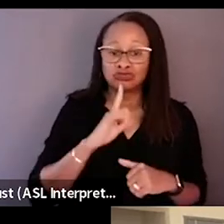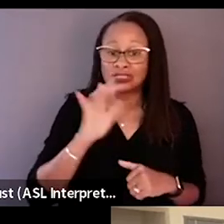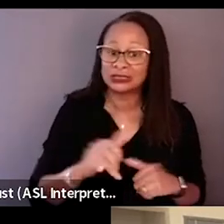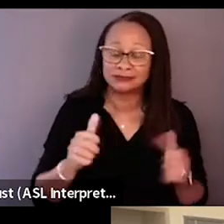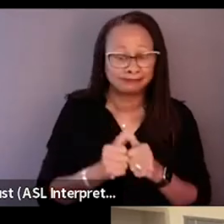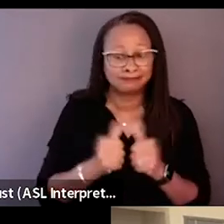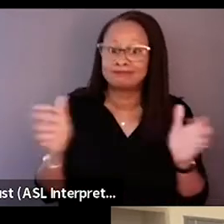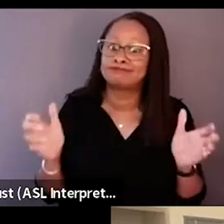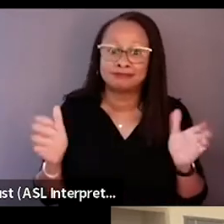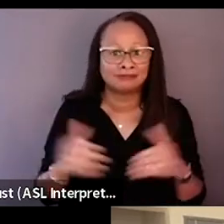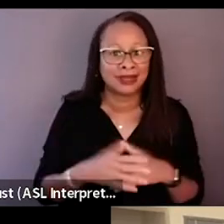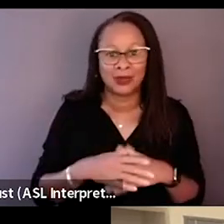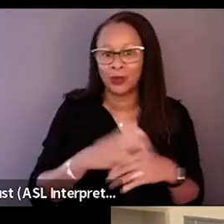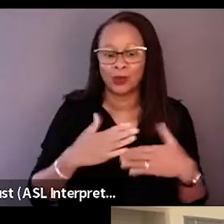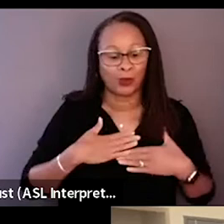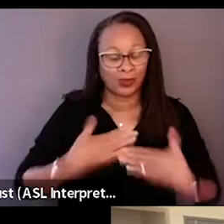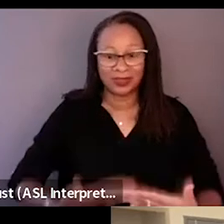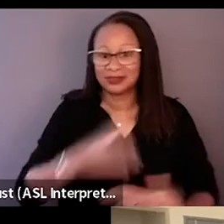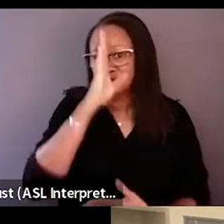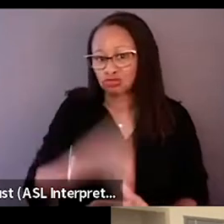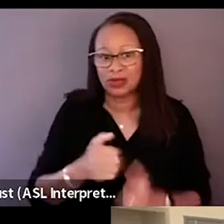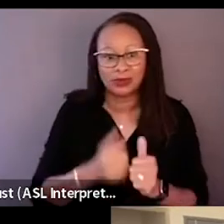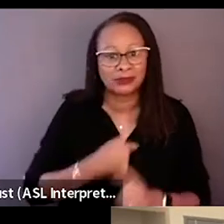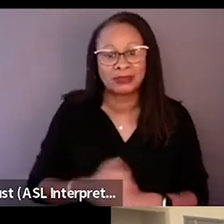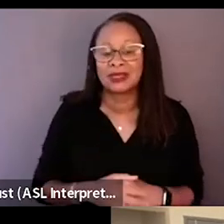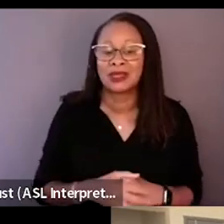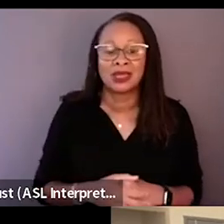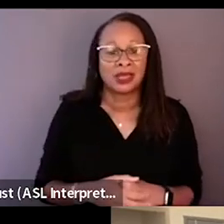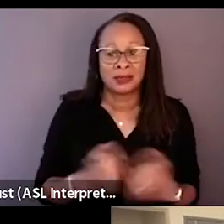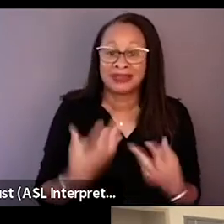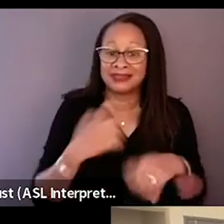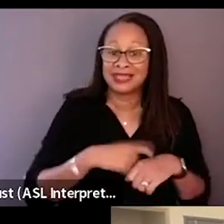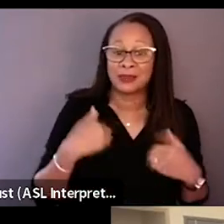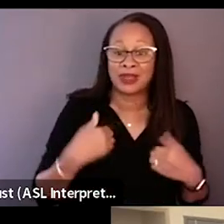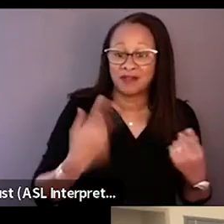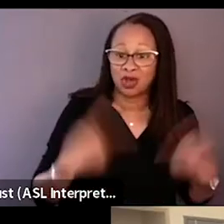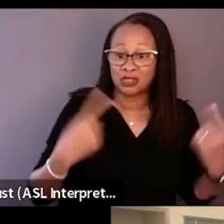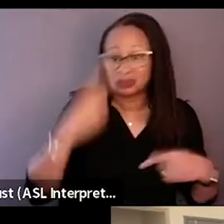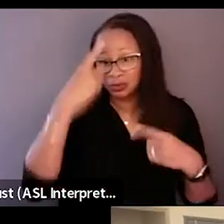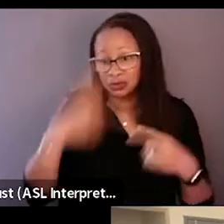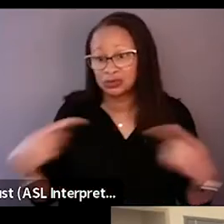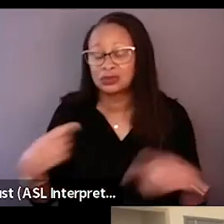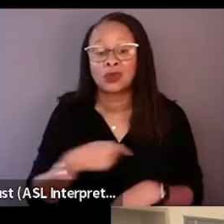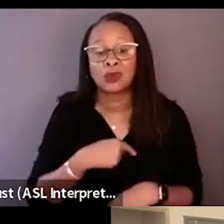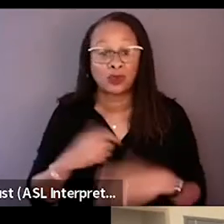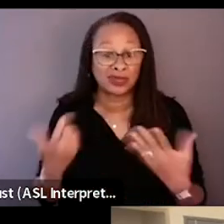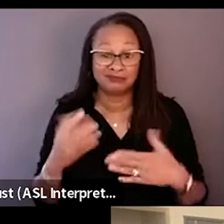There's many time when we have our argument, our disagreements and all that we put on the table.